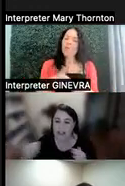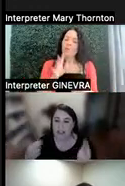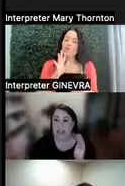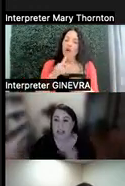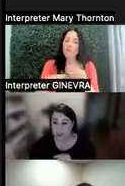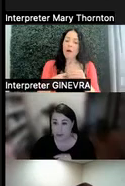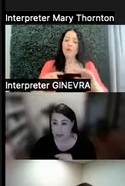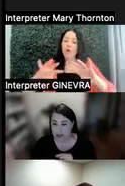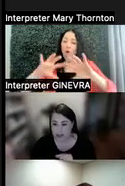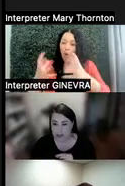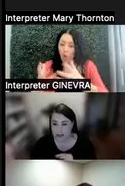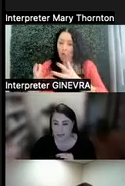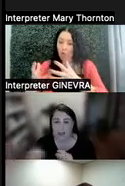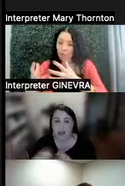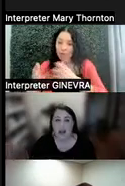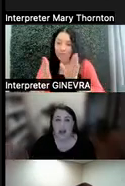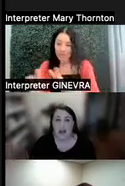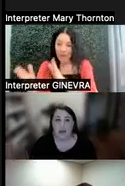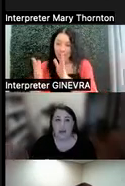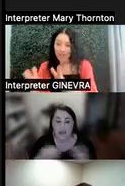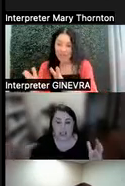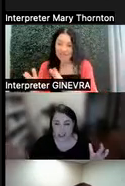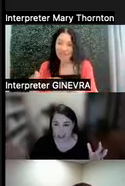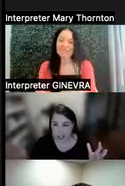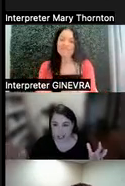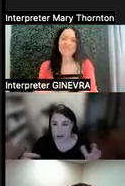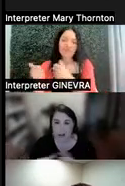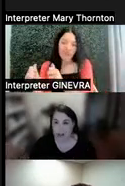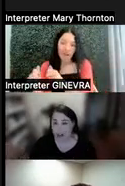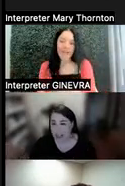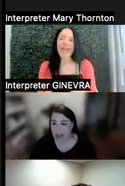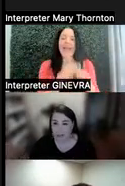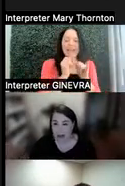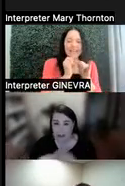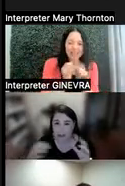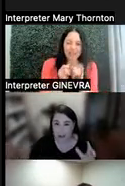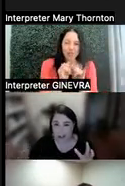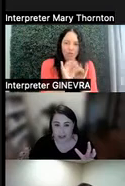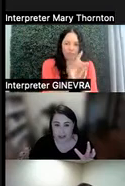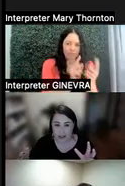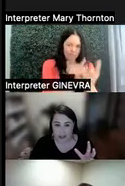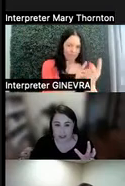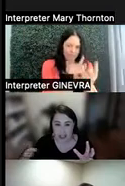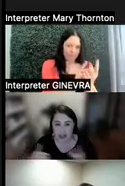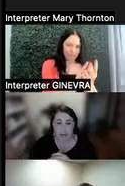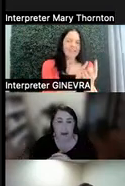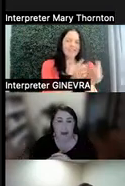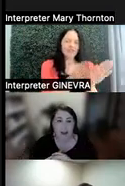some individual strategies. So in this context, where we are talking about neuro-diverse learners, there